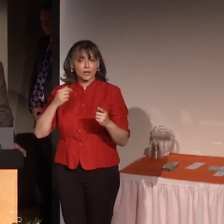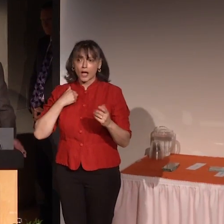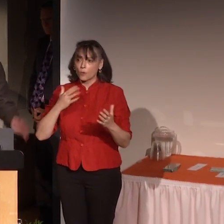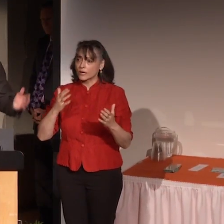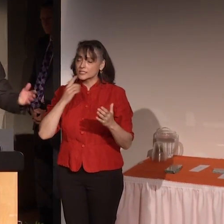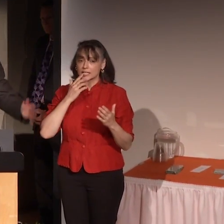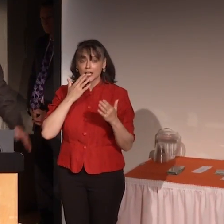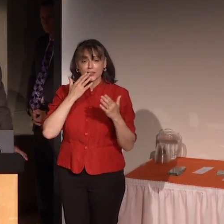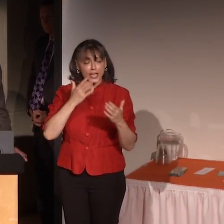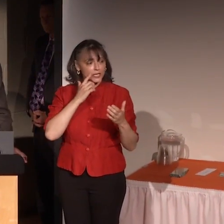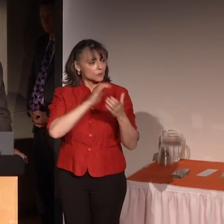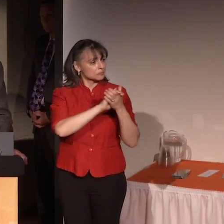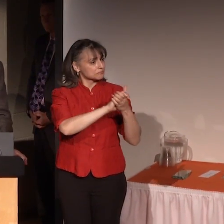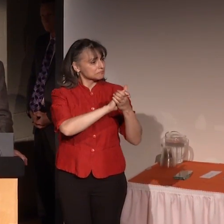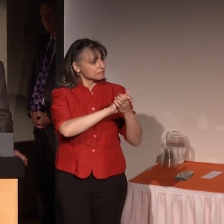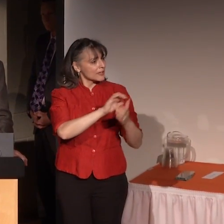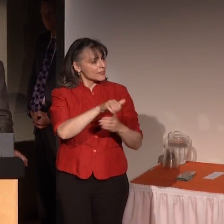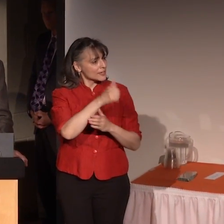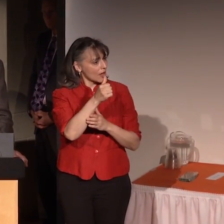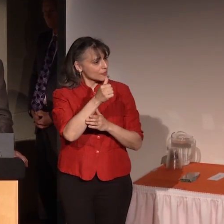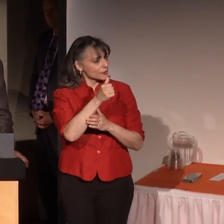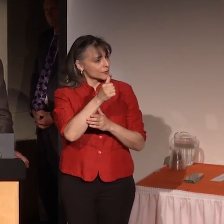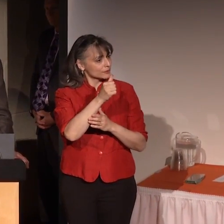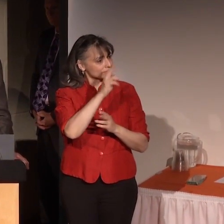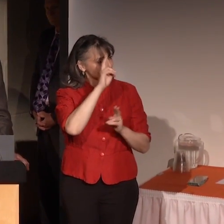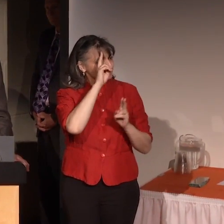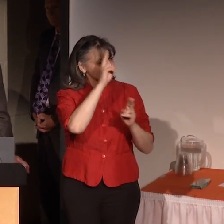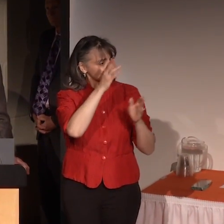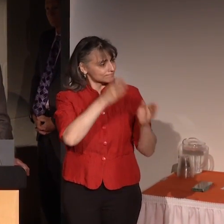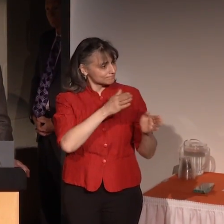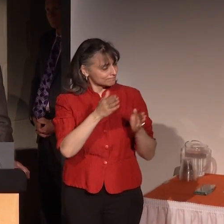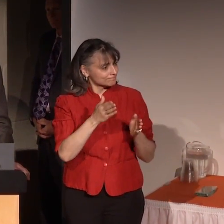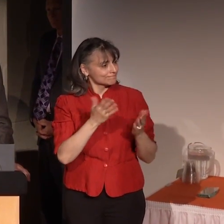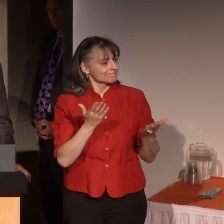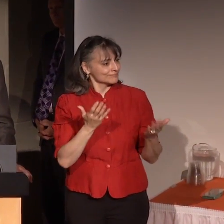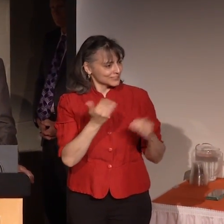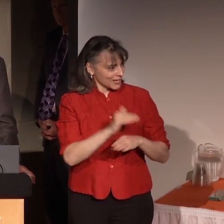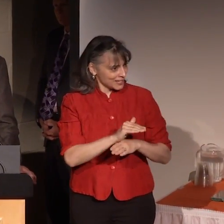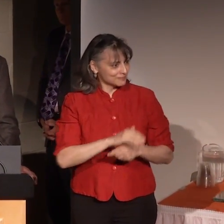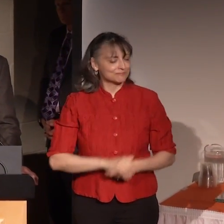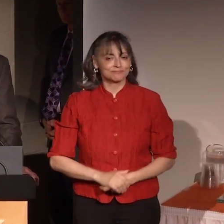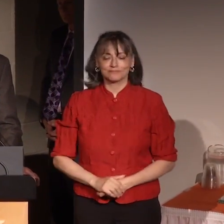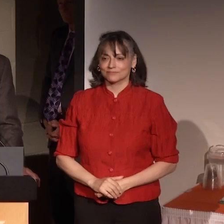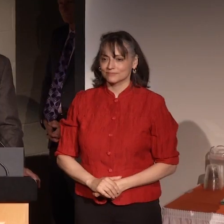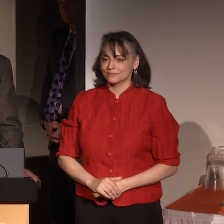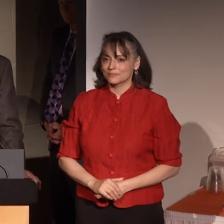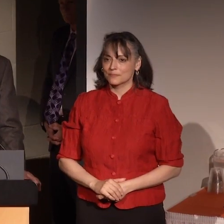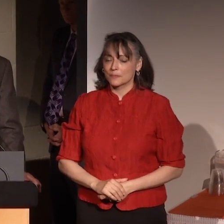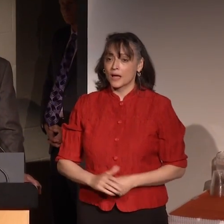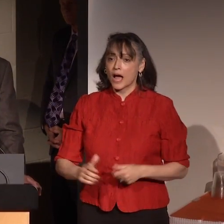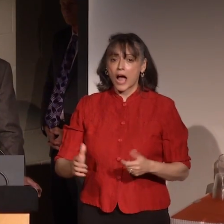congratulate the other recipients that will be honored later tonight. I'd like to thank my family